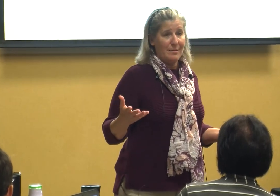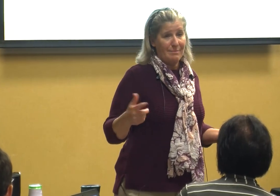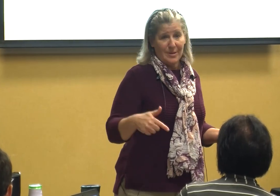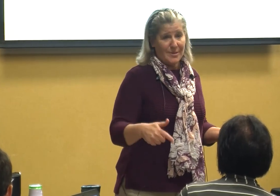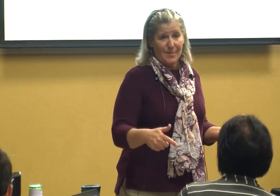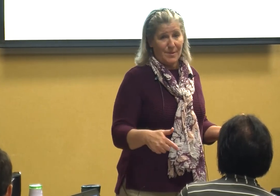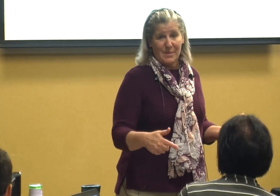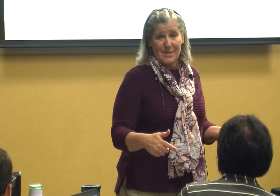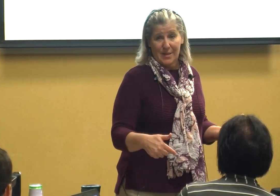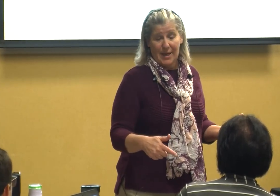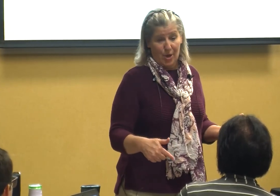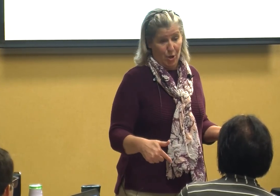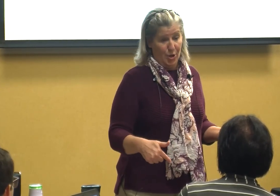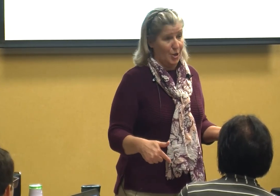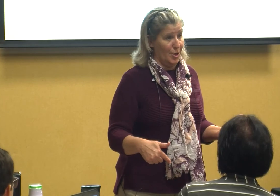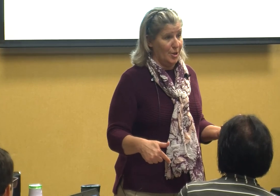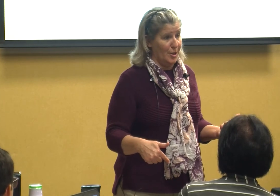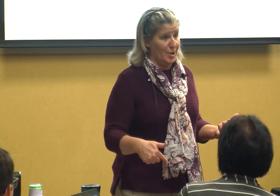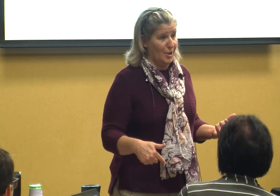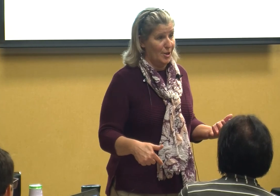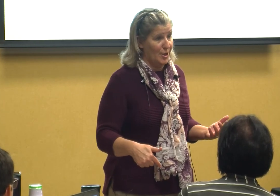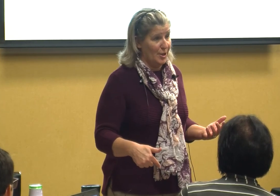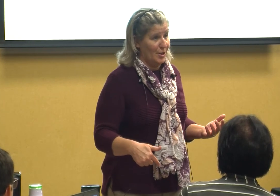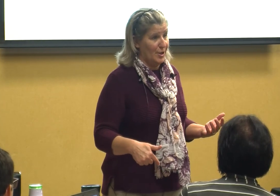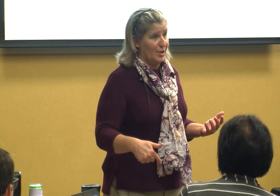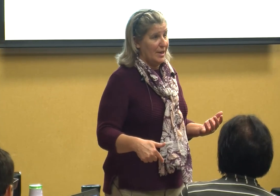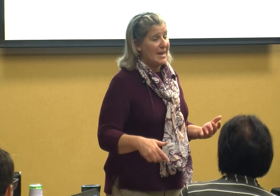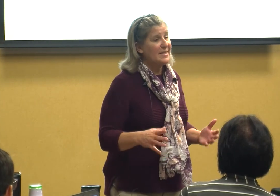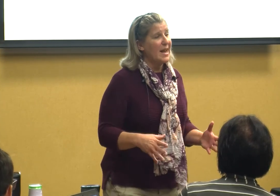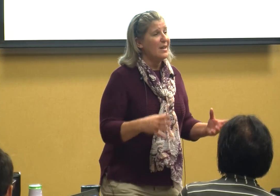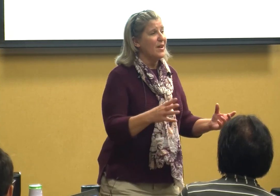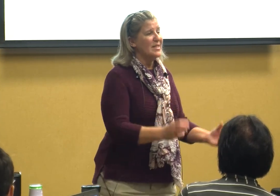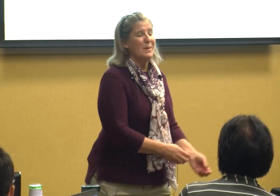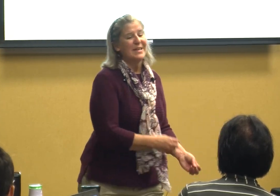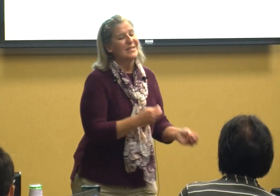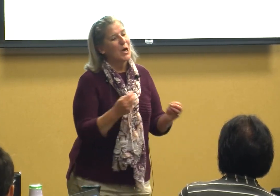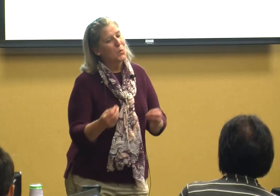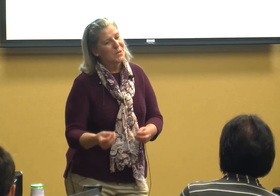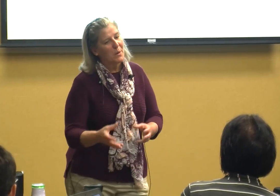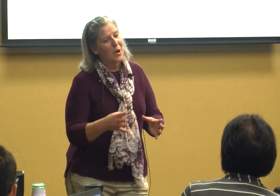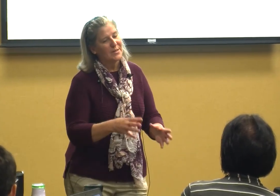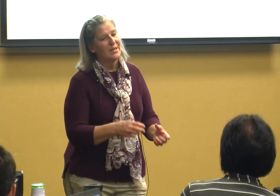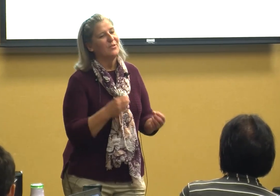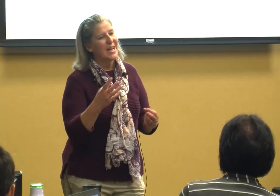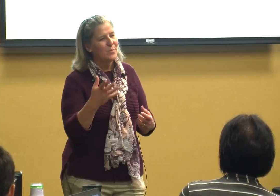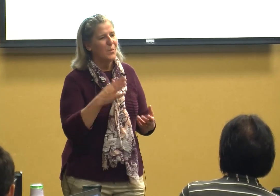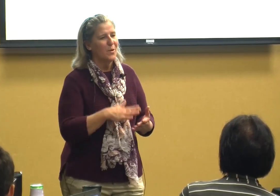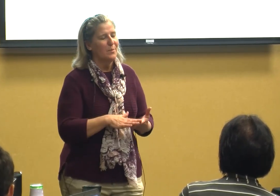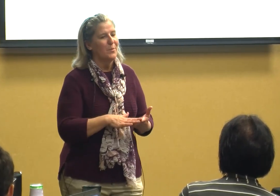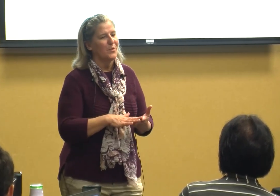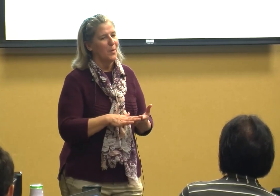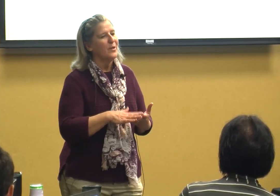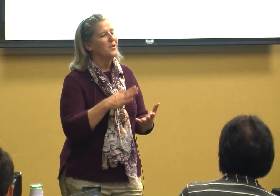there's something missing here instead of us being so responsive yes we want to be responsive